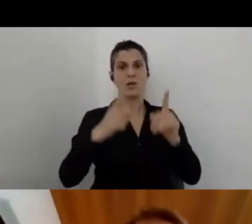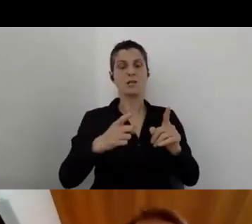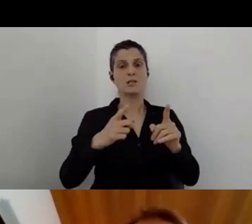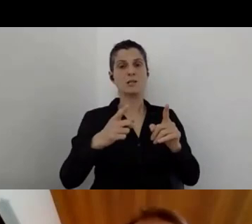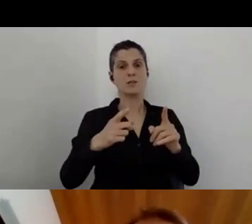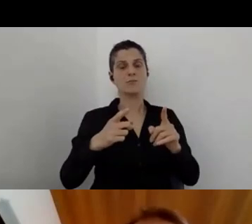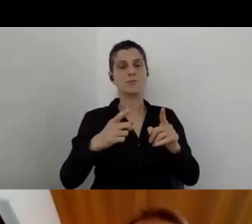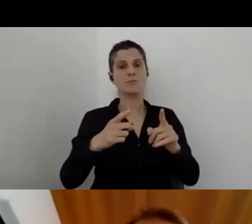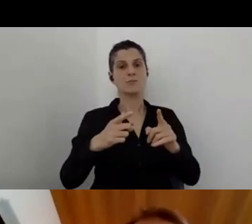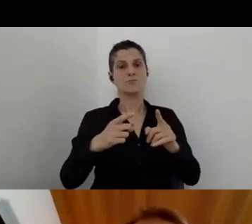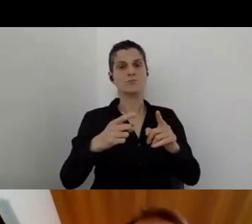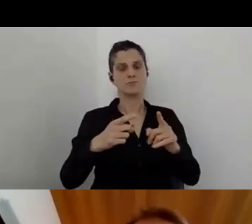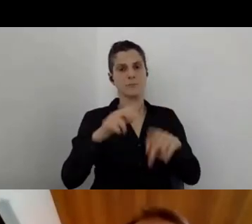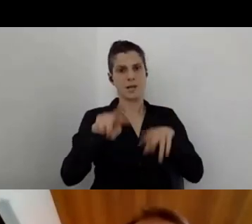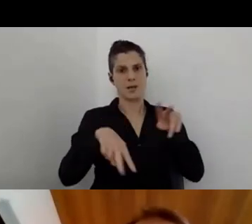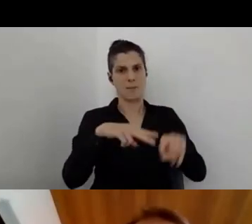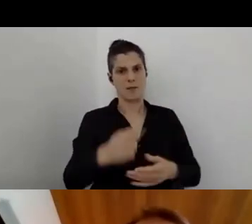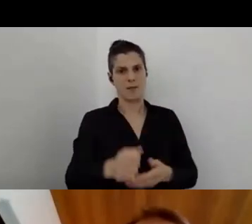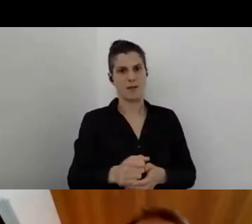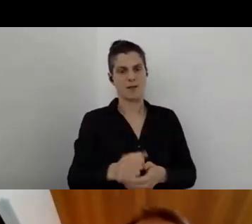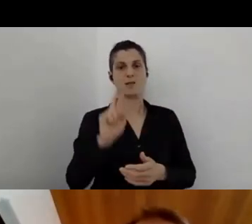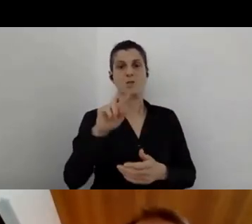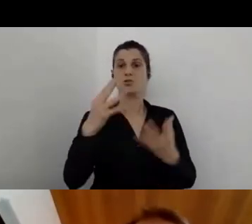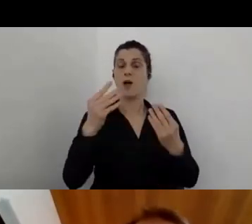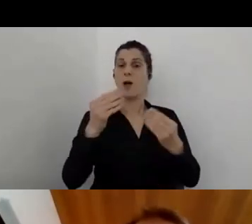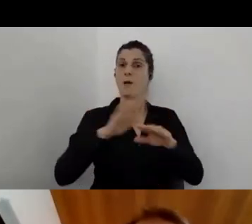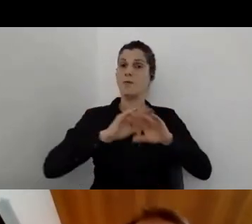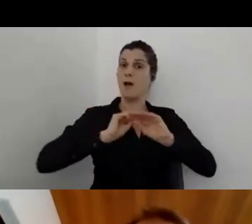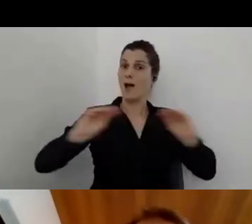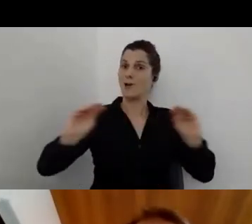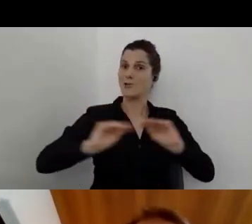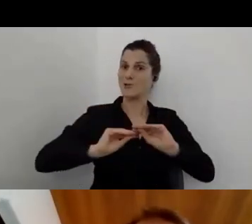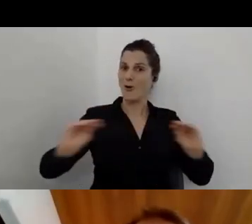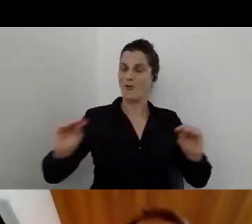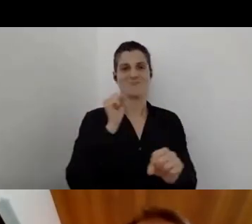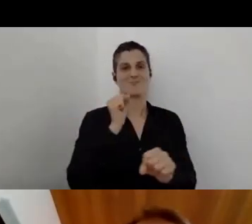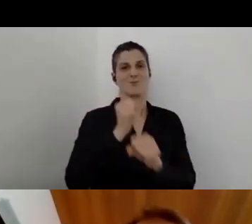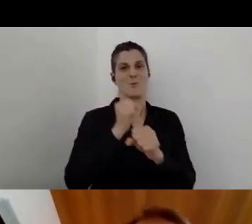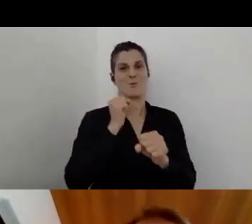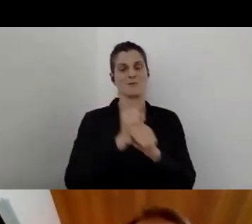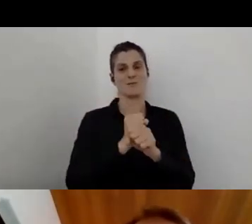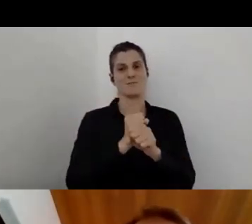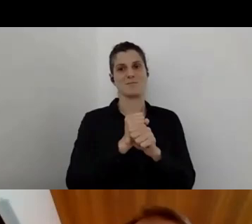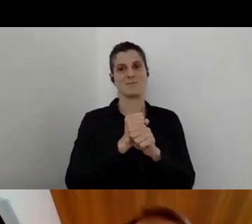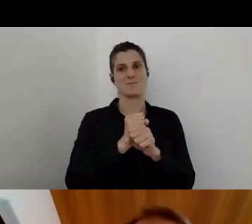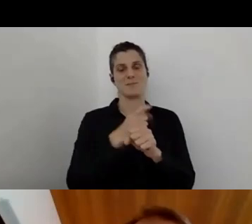They have a lot of training, they are doing to their different service providers,